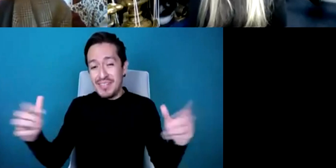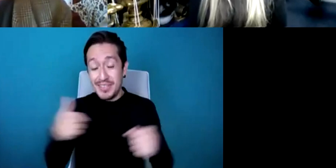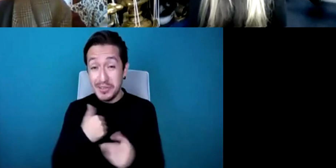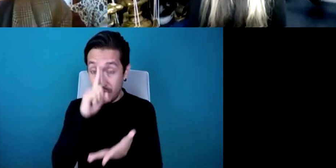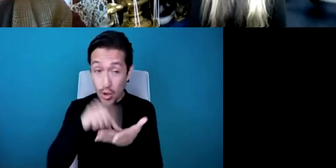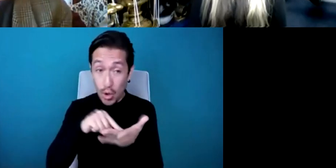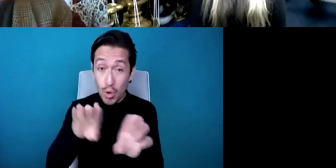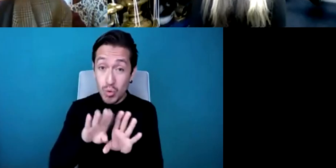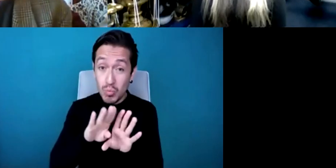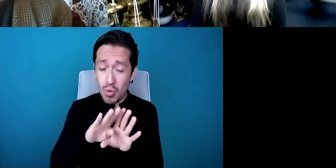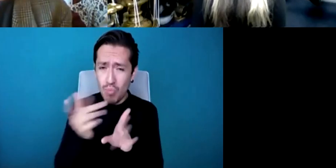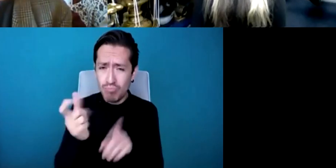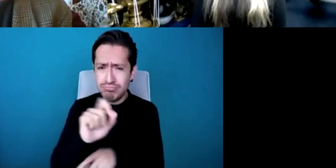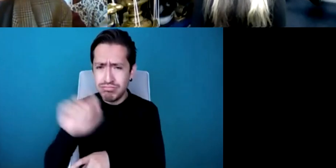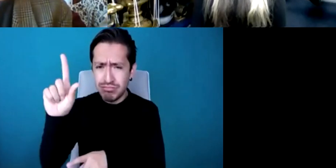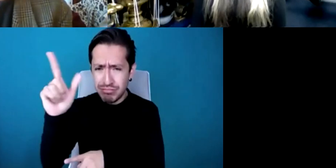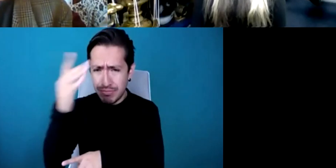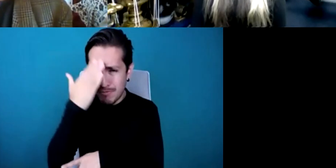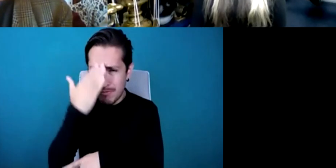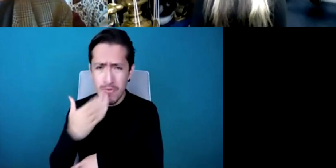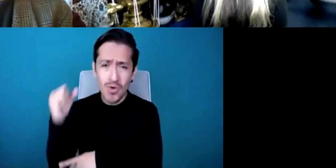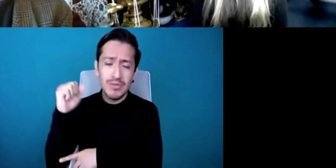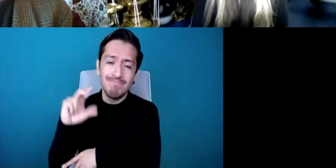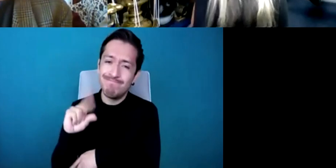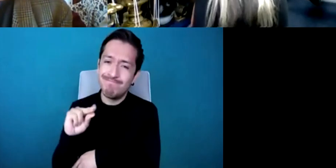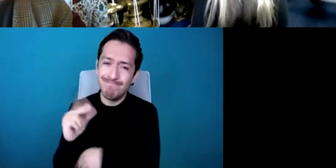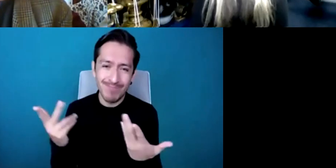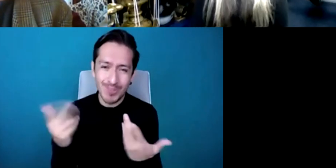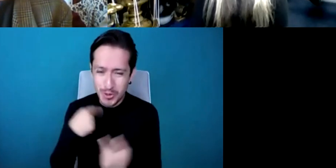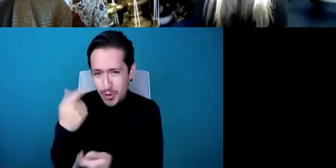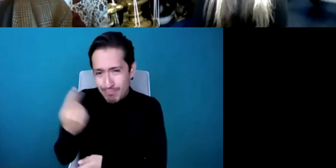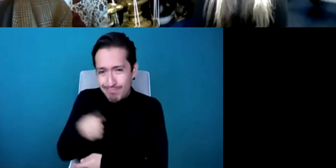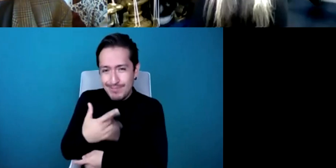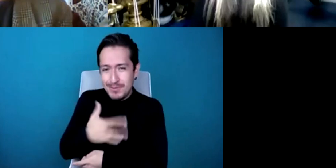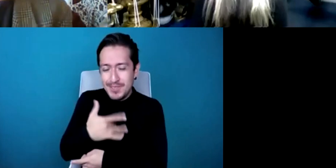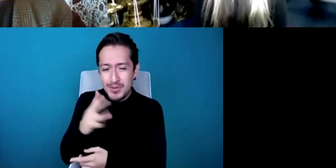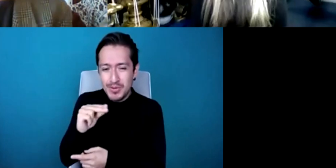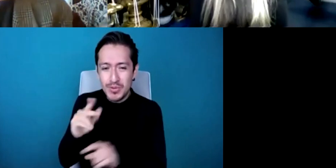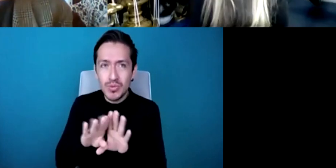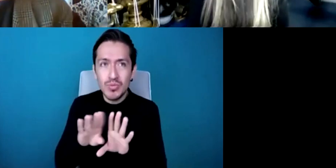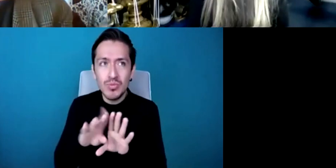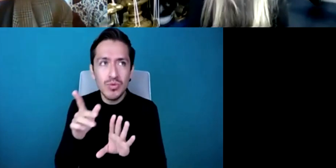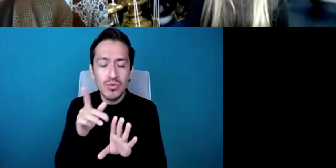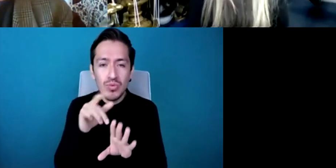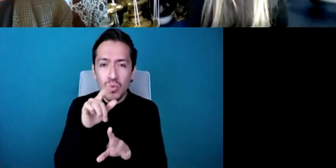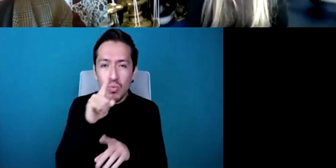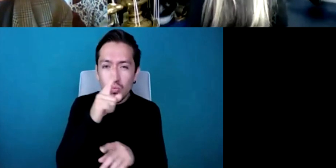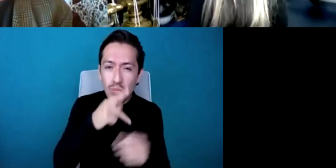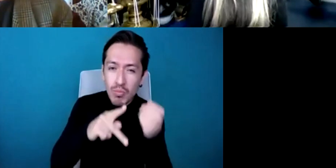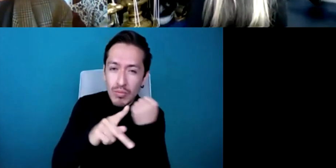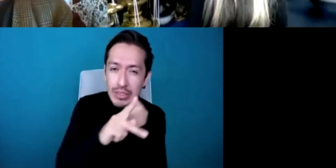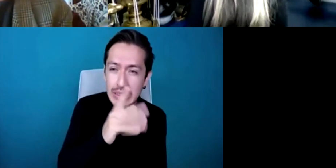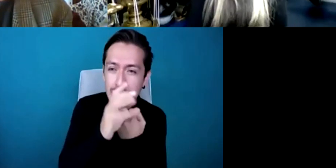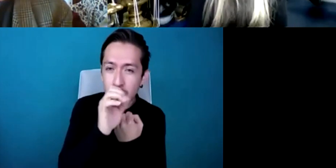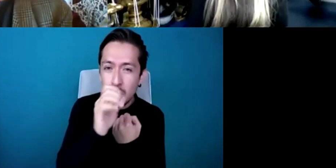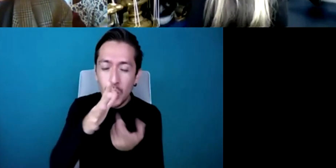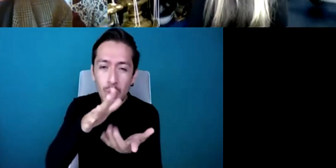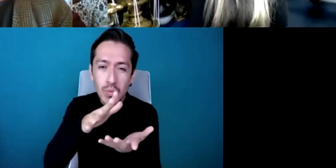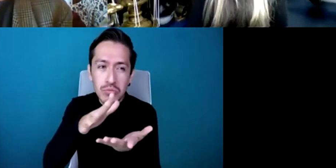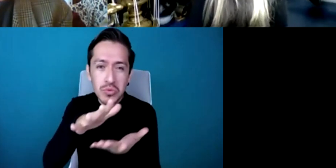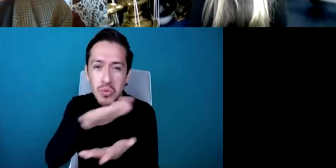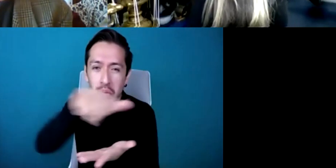in arena of a a country that I don't really know enough about politically or otherwise